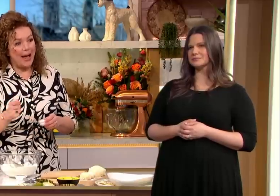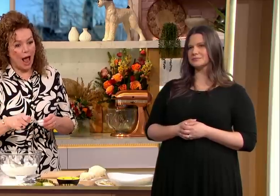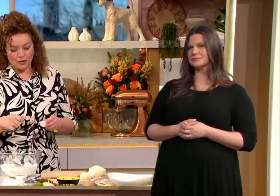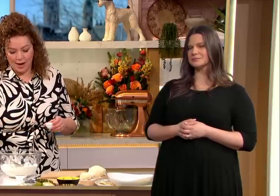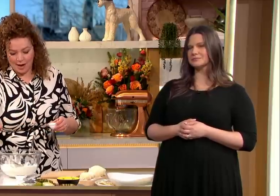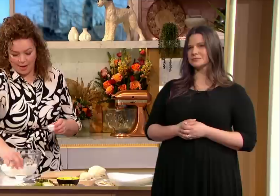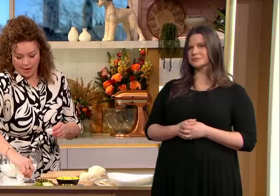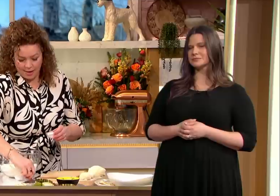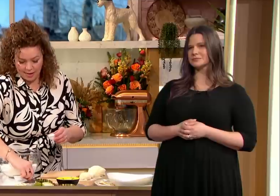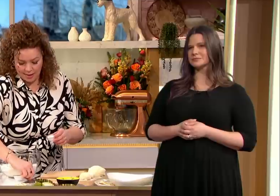baking powder